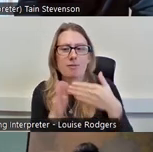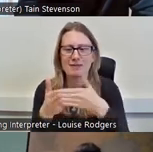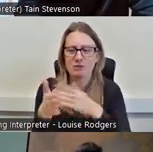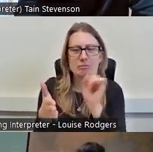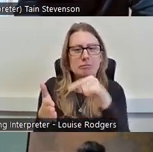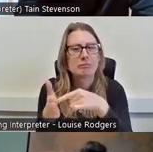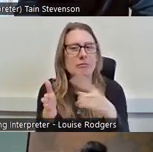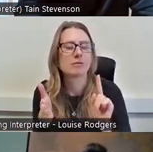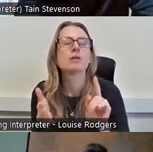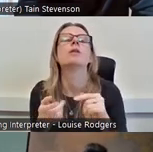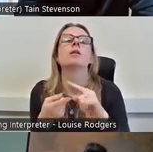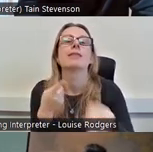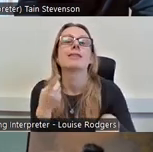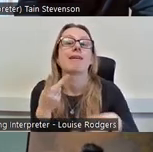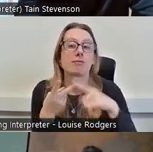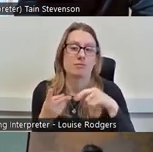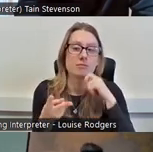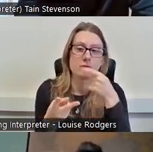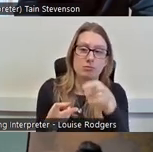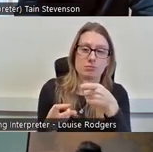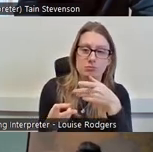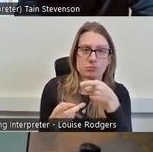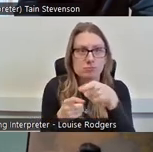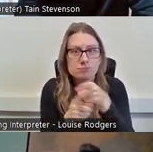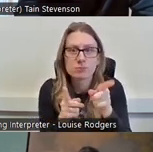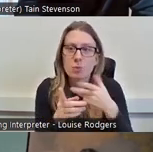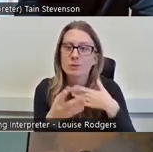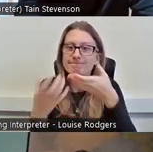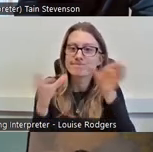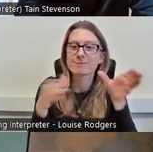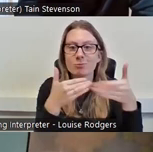then we're going to get you to have some more conversations and discussions so that